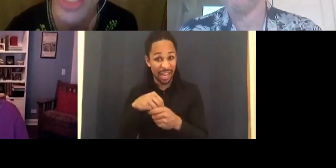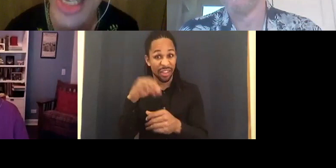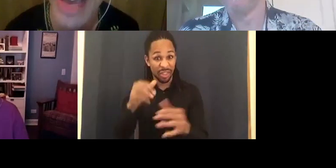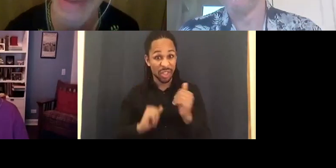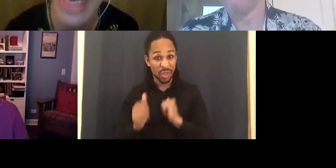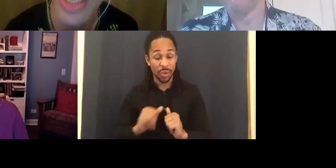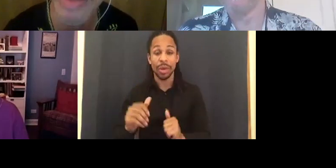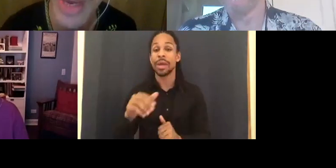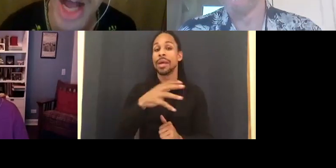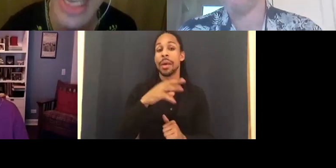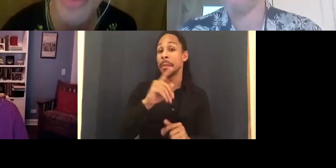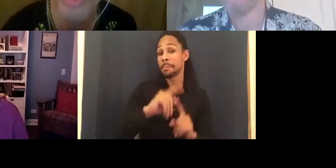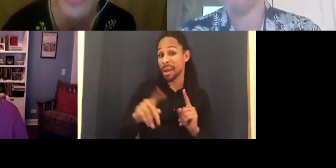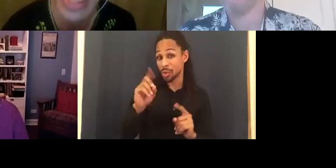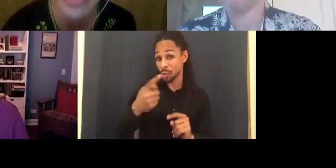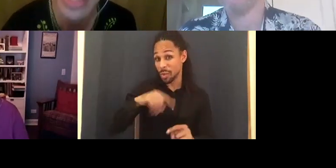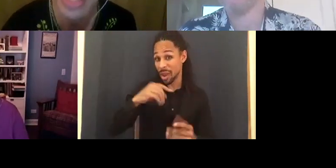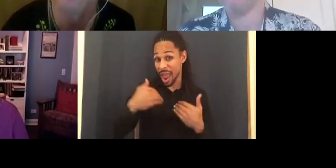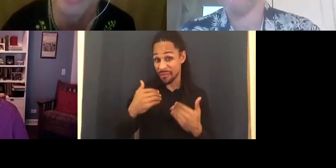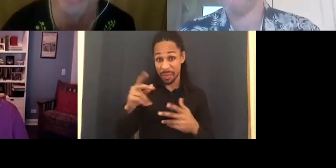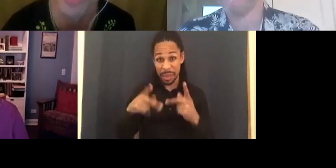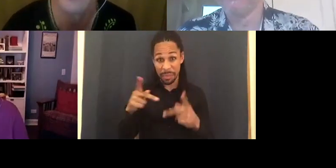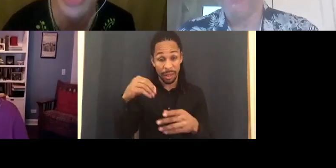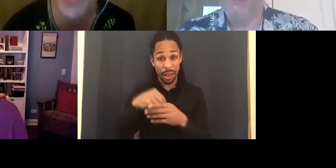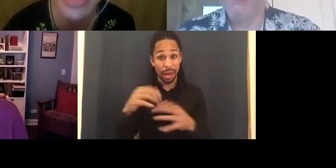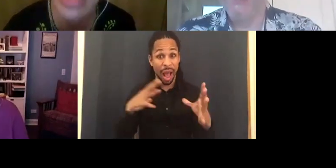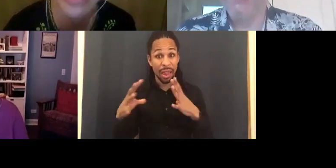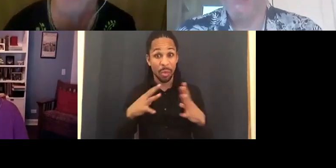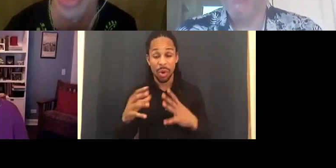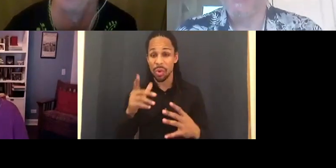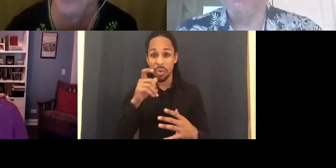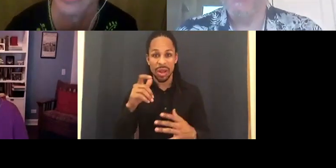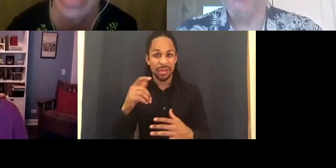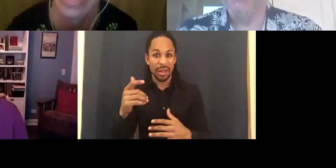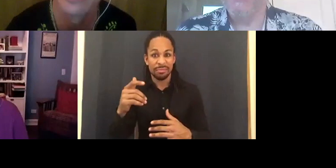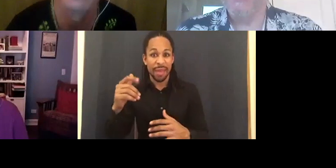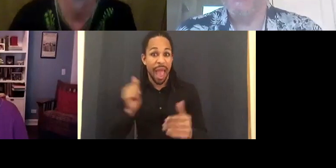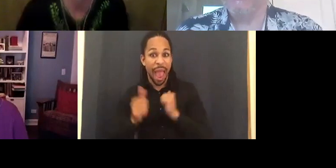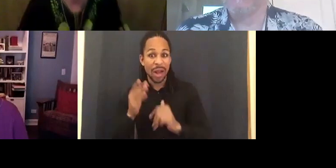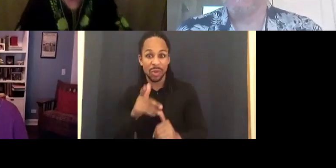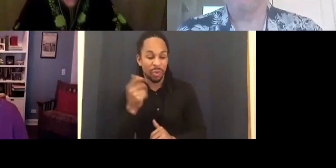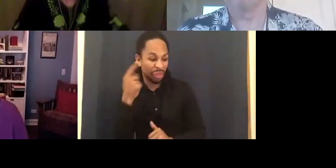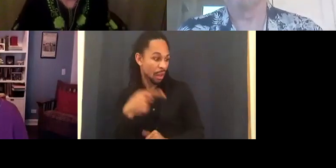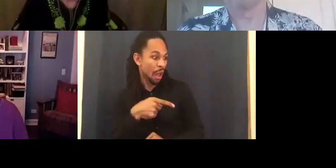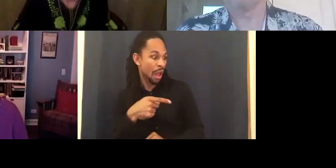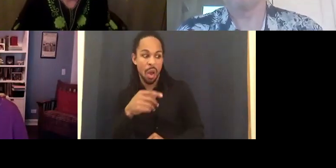We can't give it back to them. We can't give them what's theirs. I don't know. .